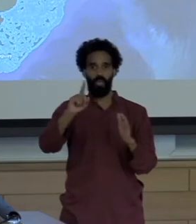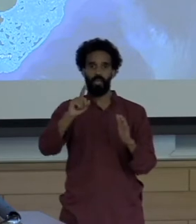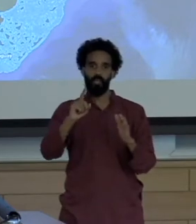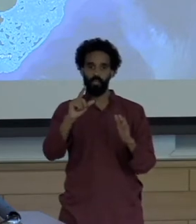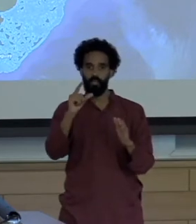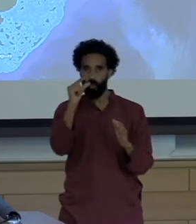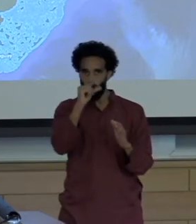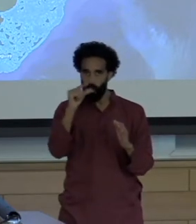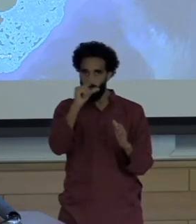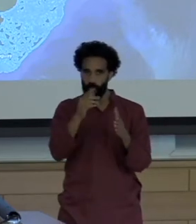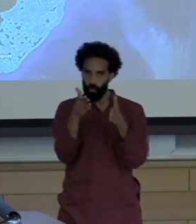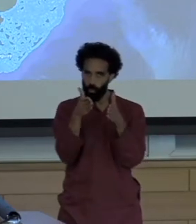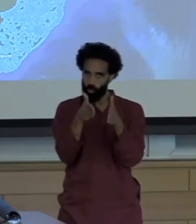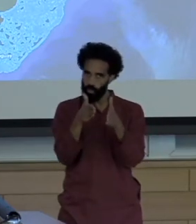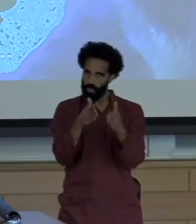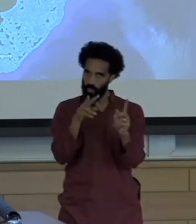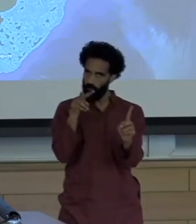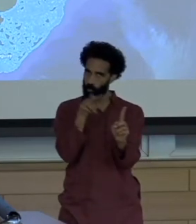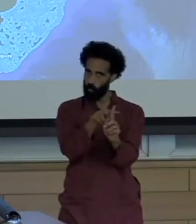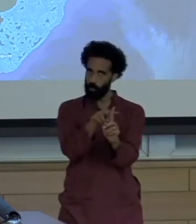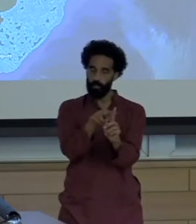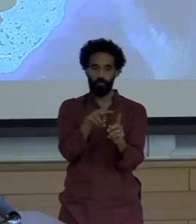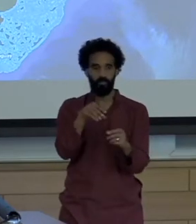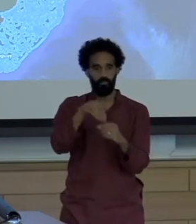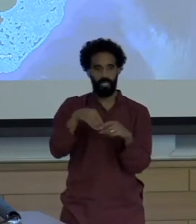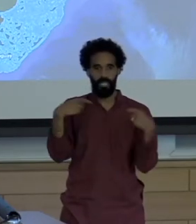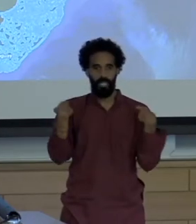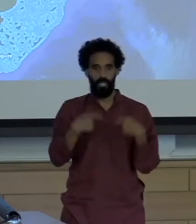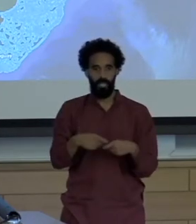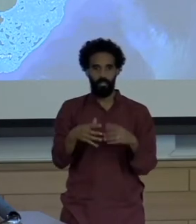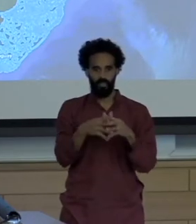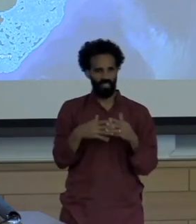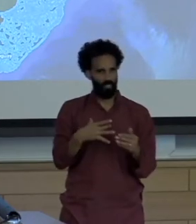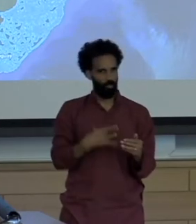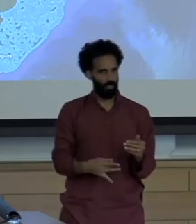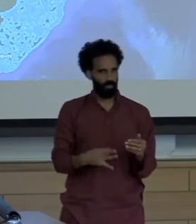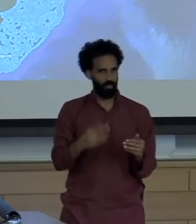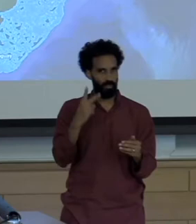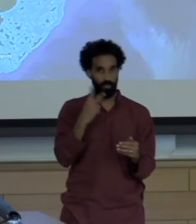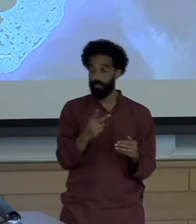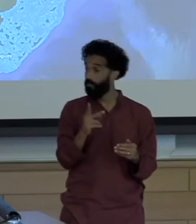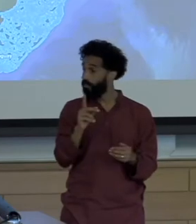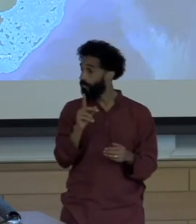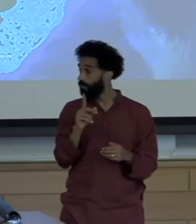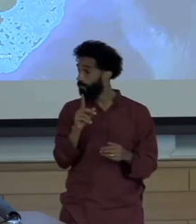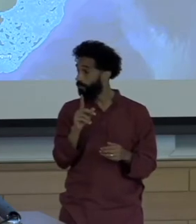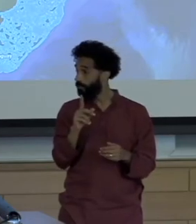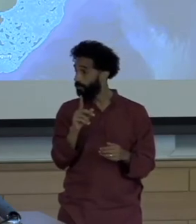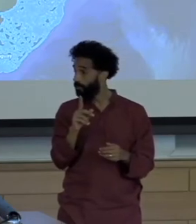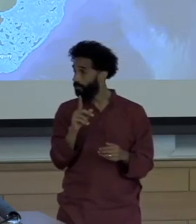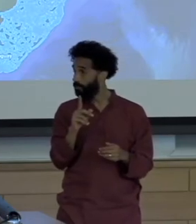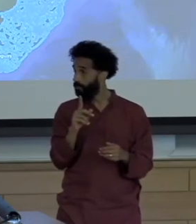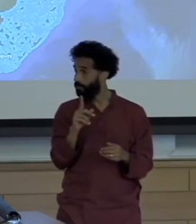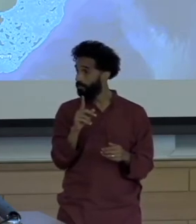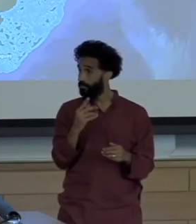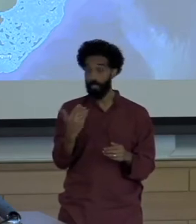in Latin America Can you identify The areas I talked about so far today?